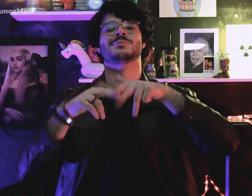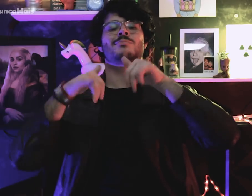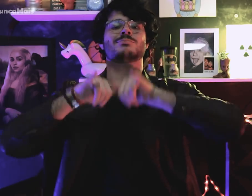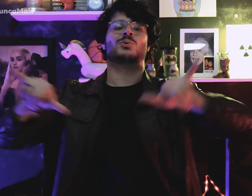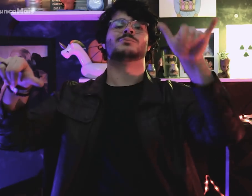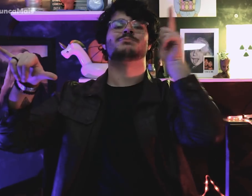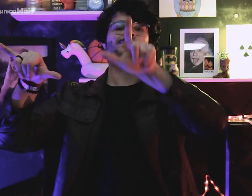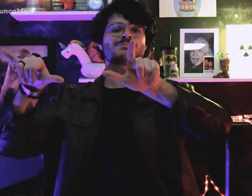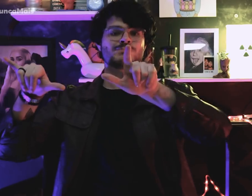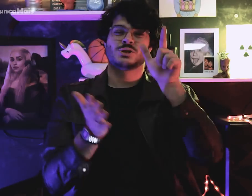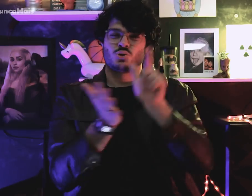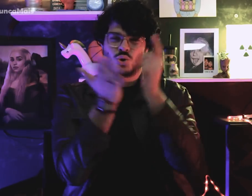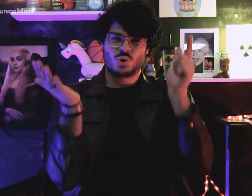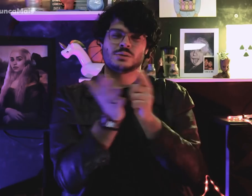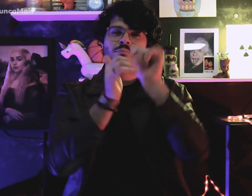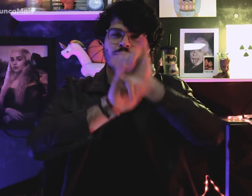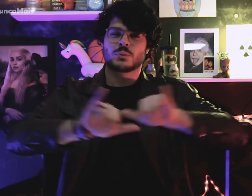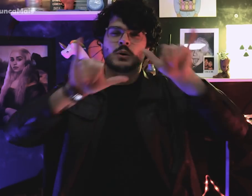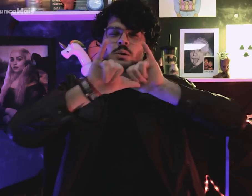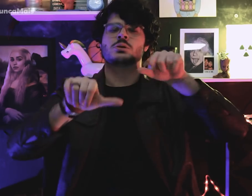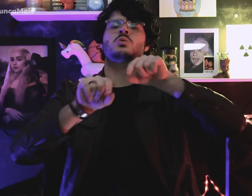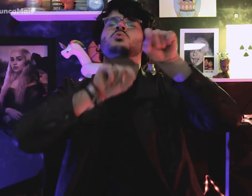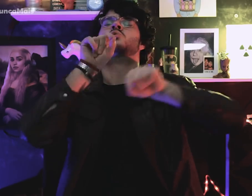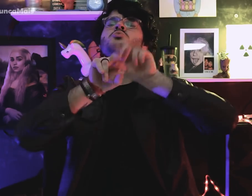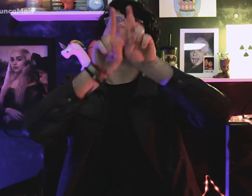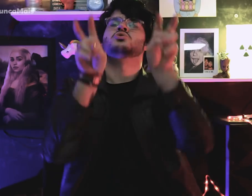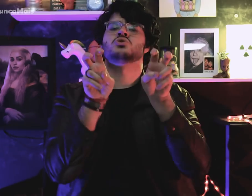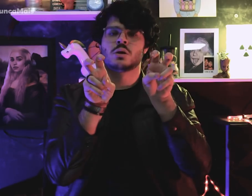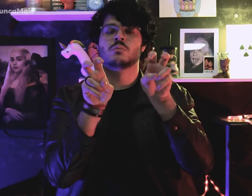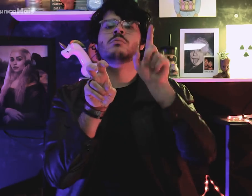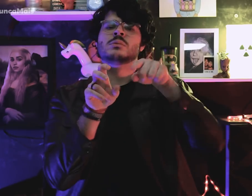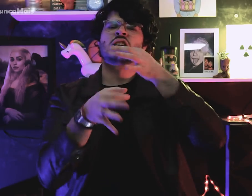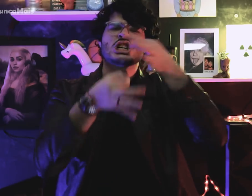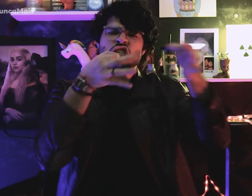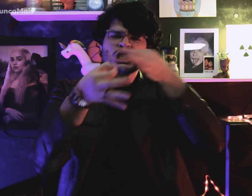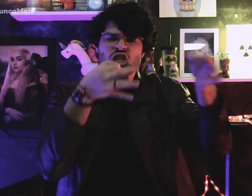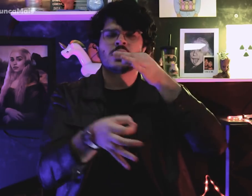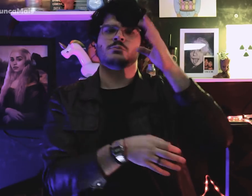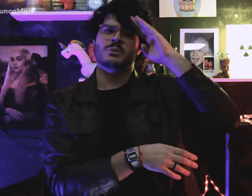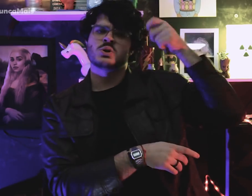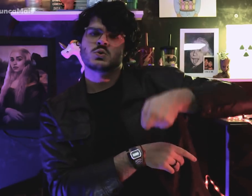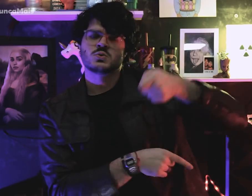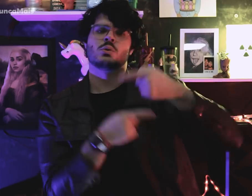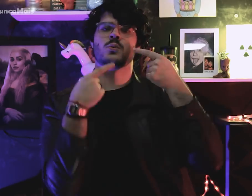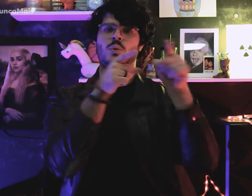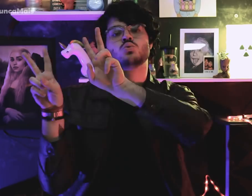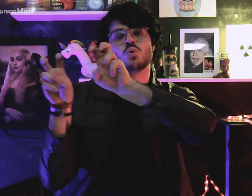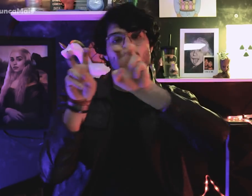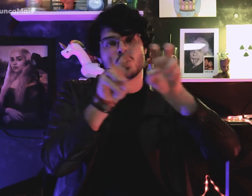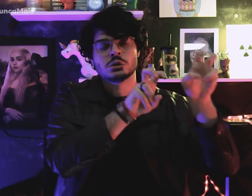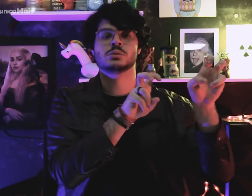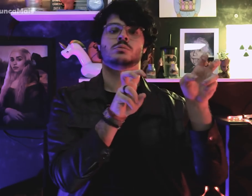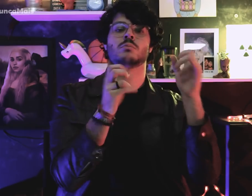As matérias eram críticas a ditadura militar, temáticas,